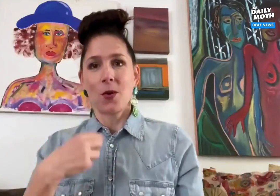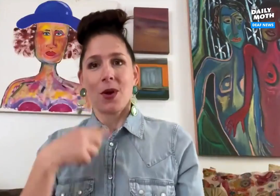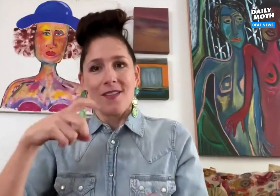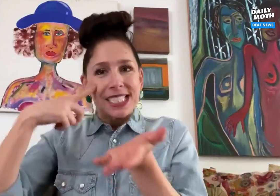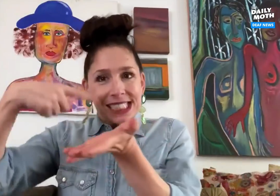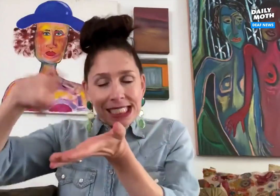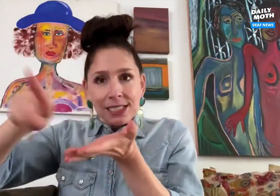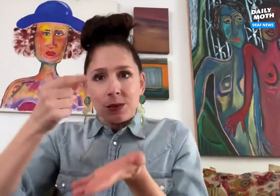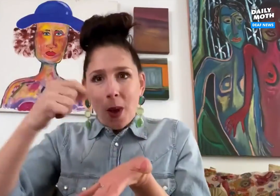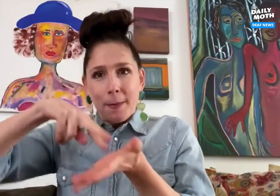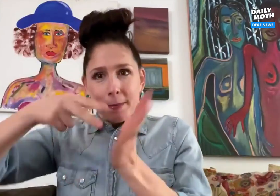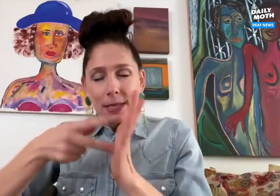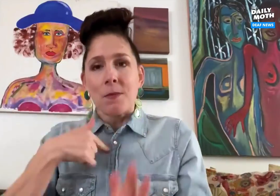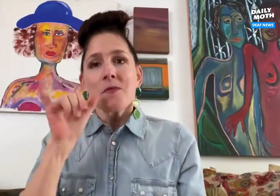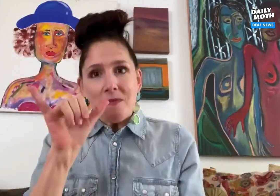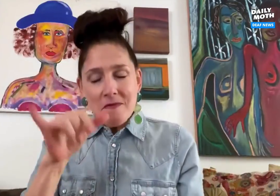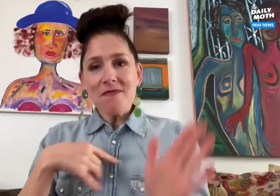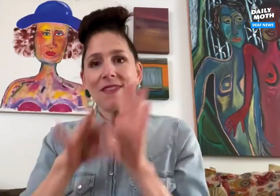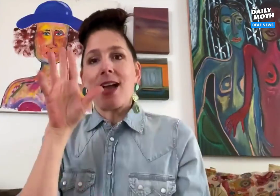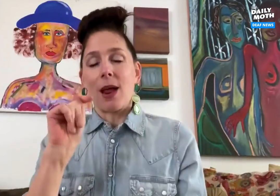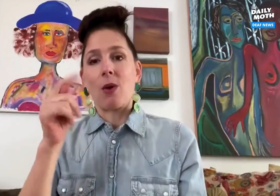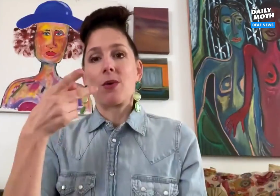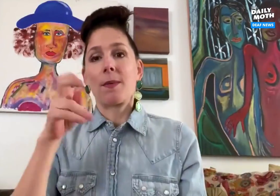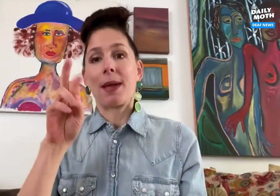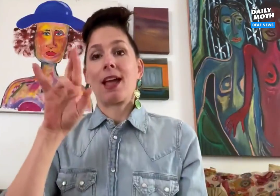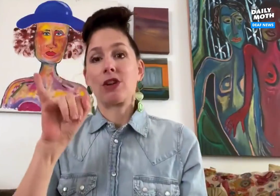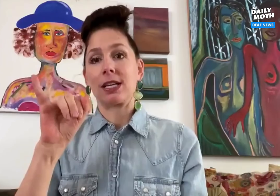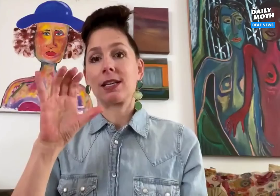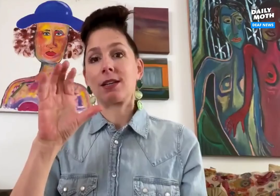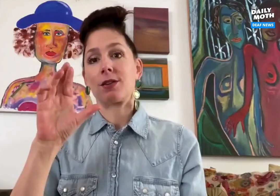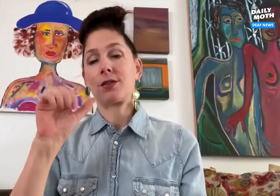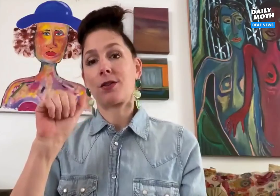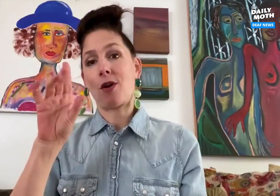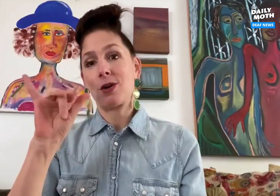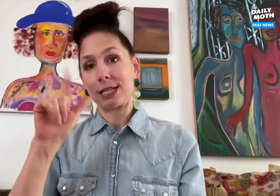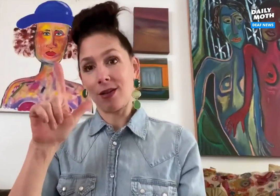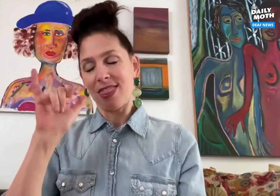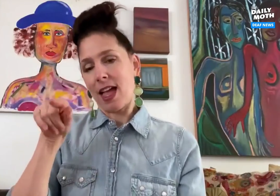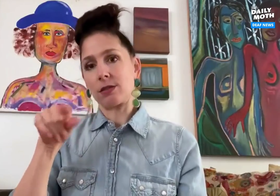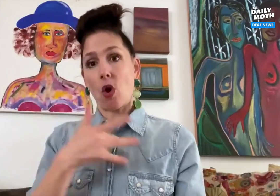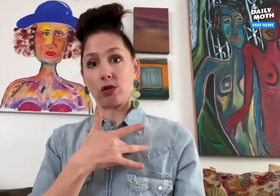I had to research what this term really meant and that's how I found out that 'pericardial' is the sac